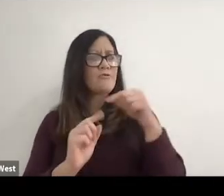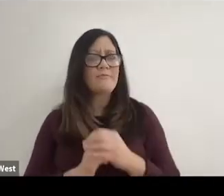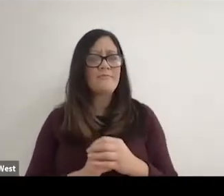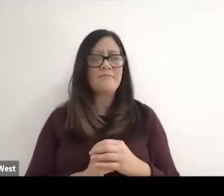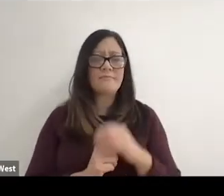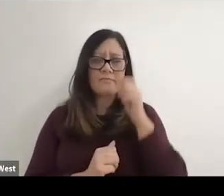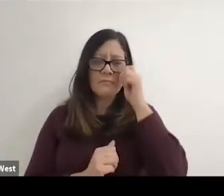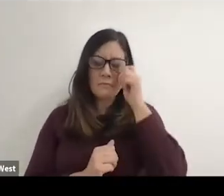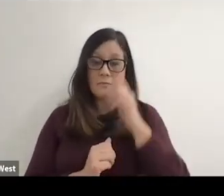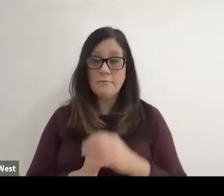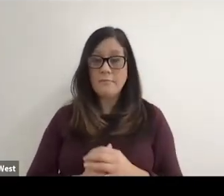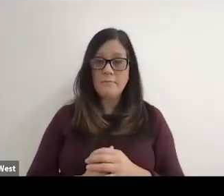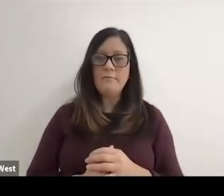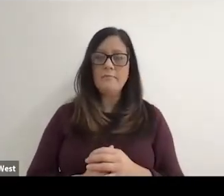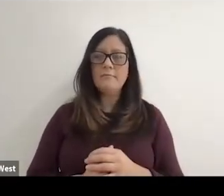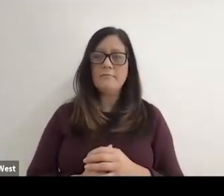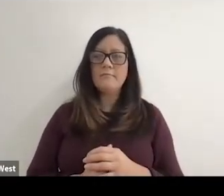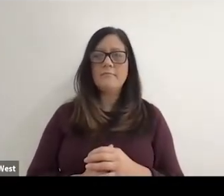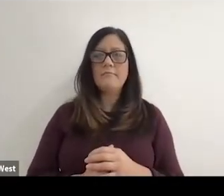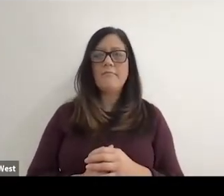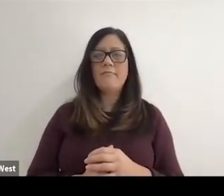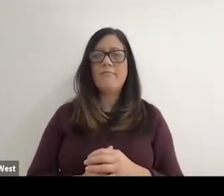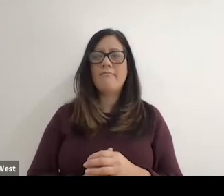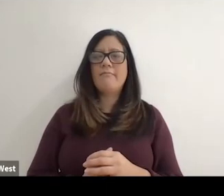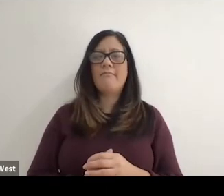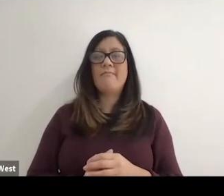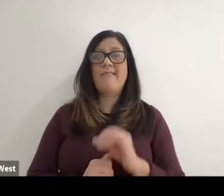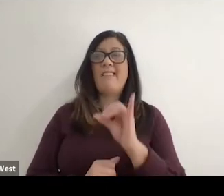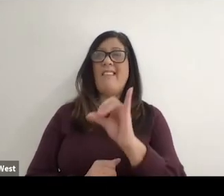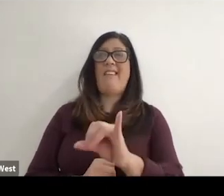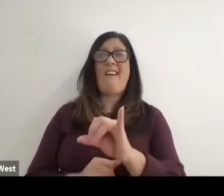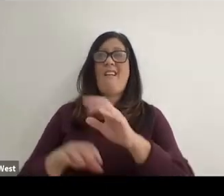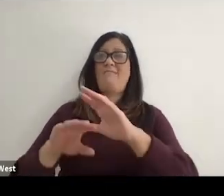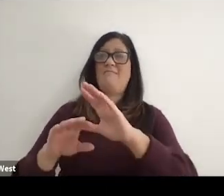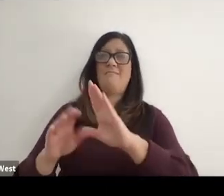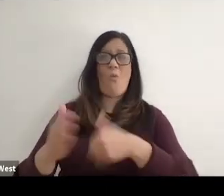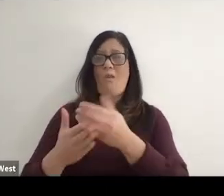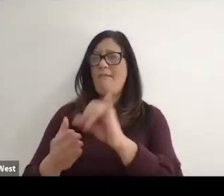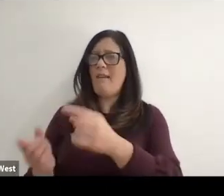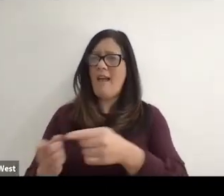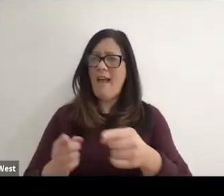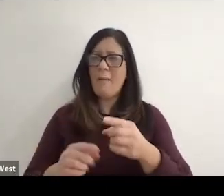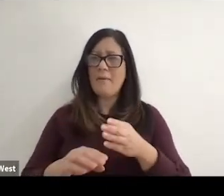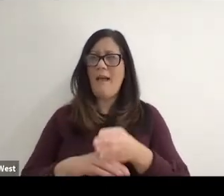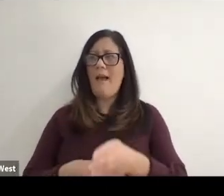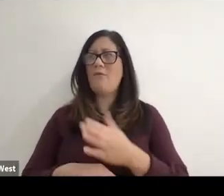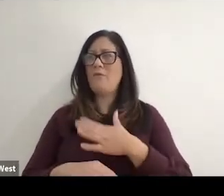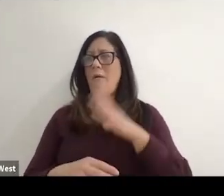Well. Most of this all happened really after my involvement.